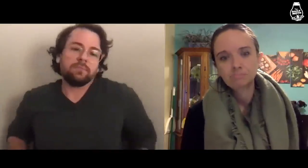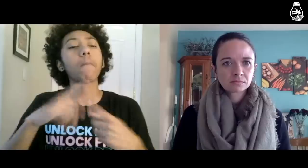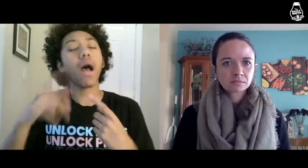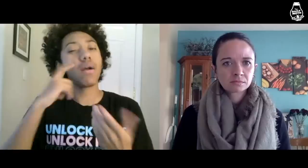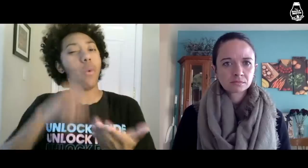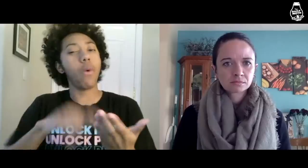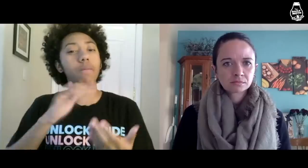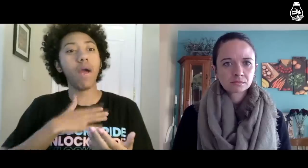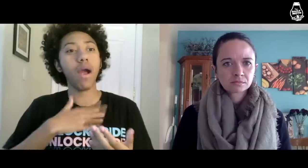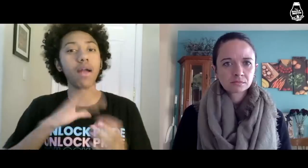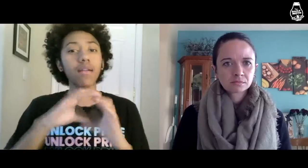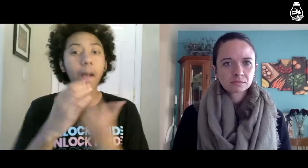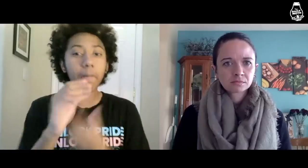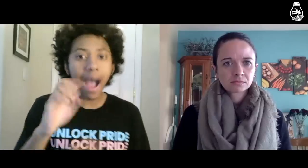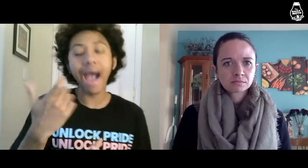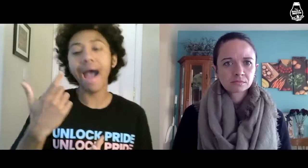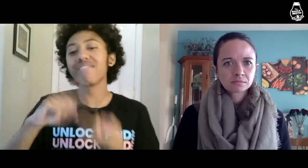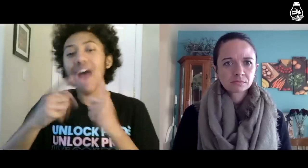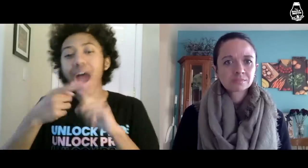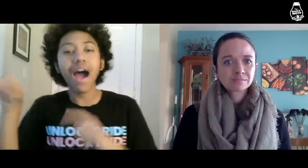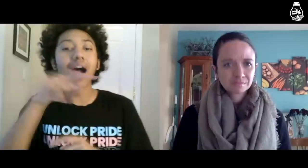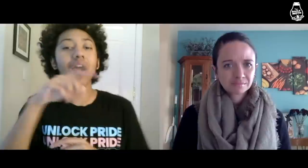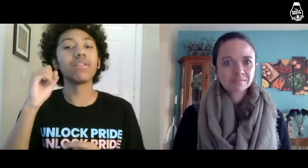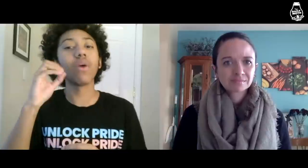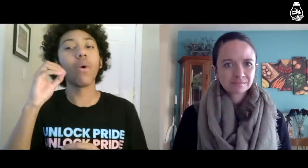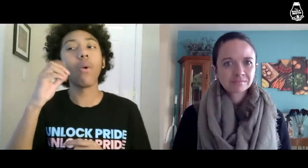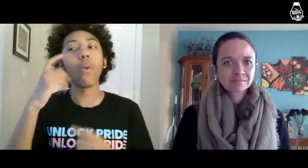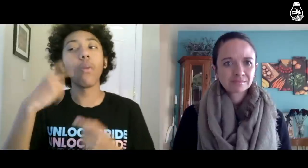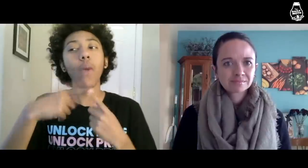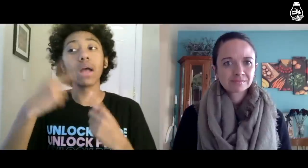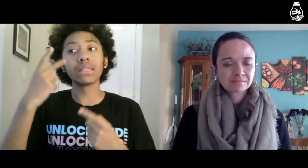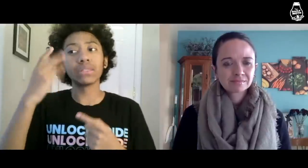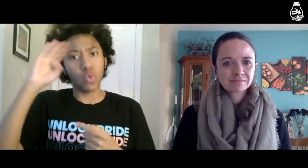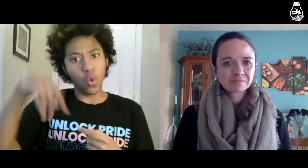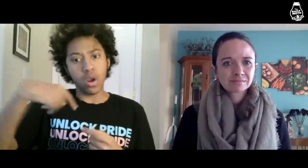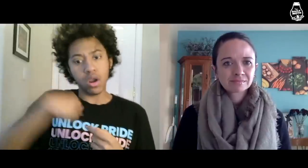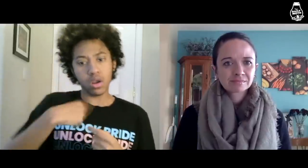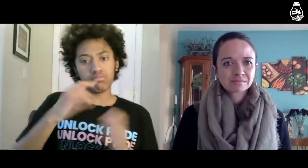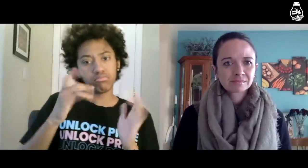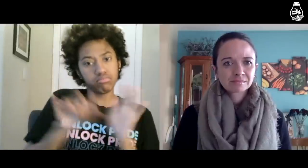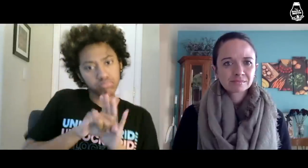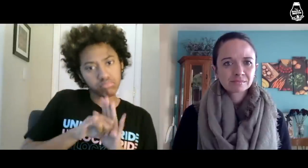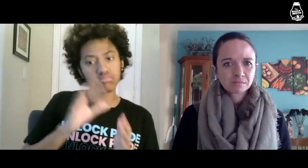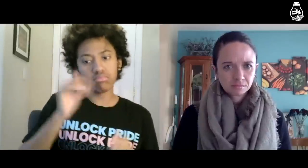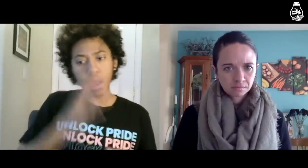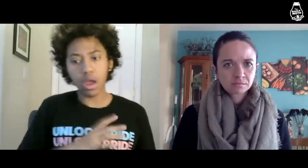I noticed that my classmates and friends who know I identify